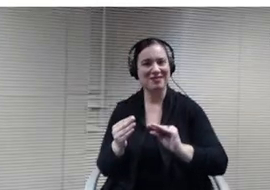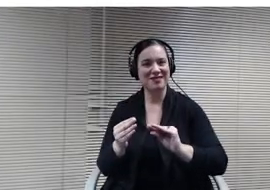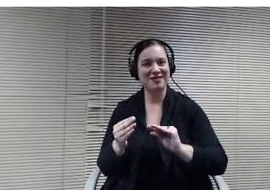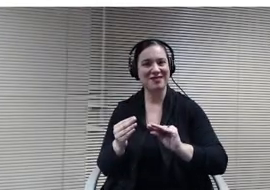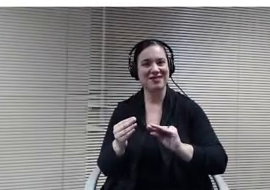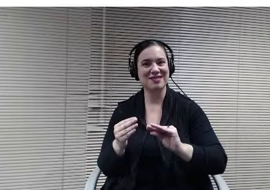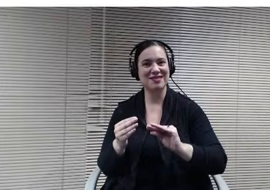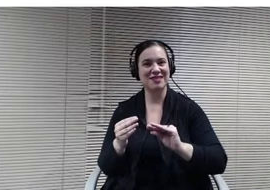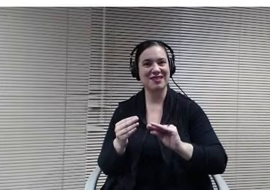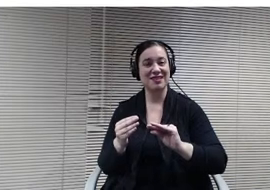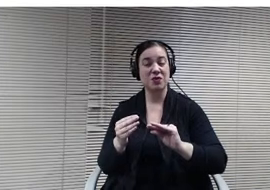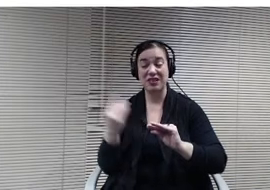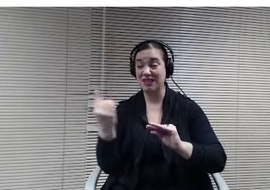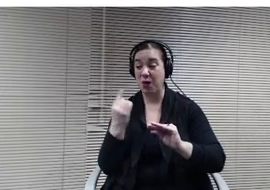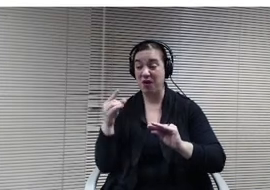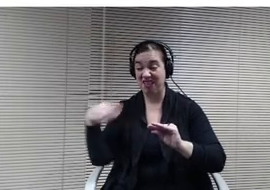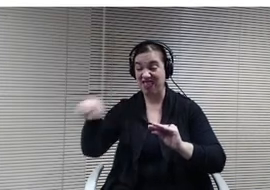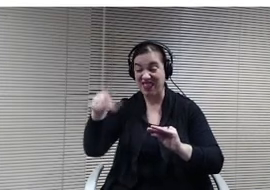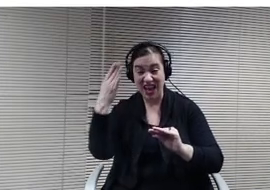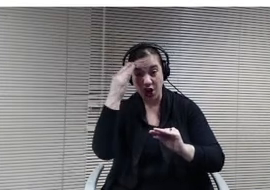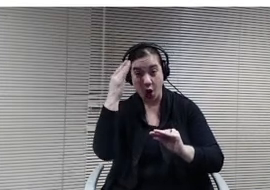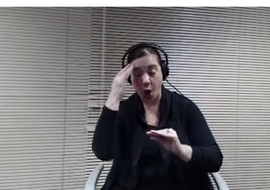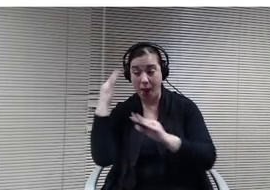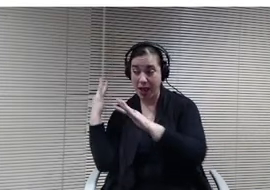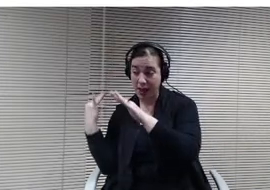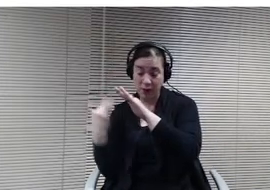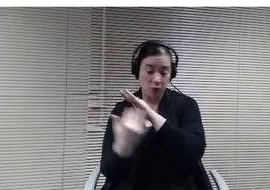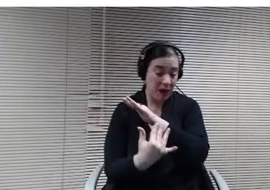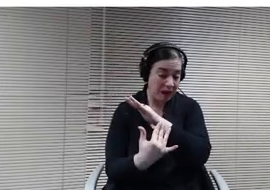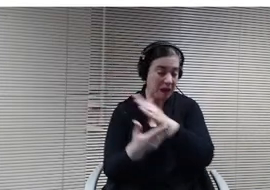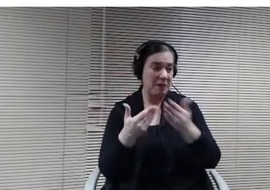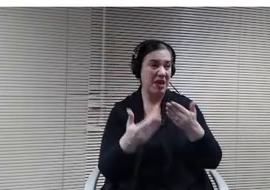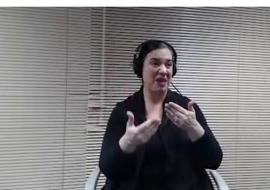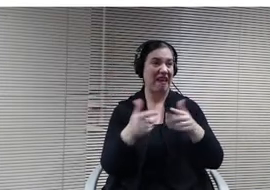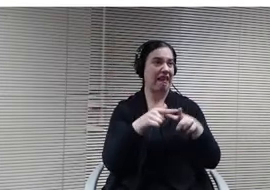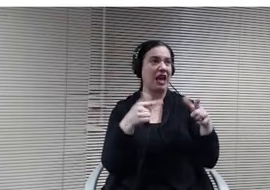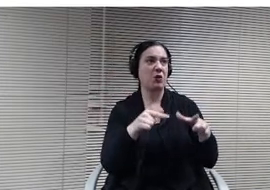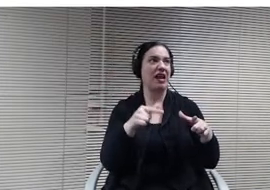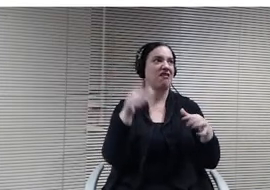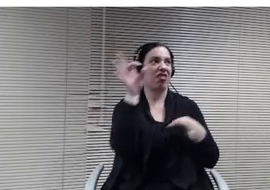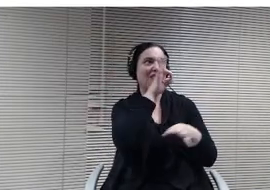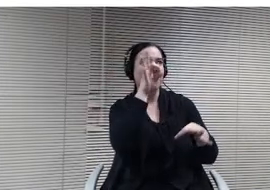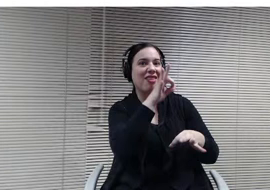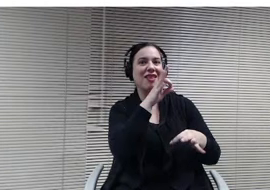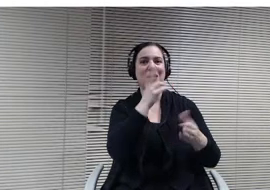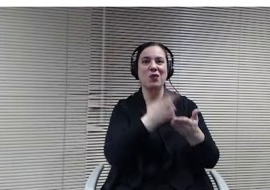language well, maybe not had a lot of resources and now they're standing there with a picture of them getting receiving their